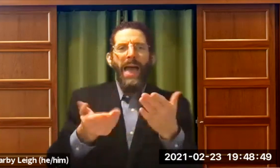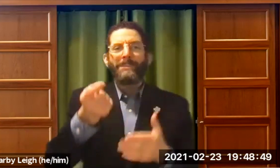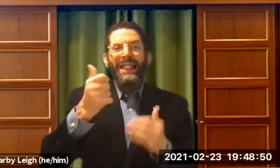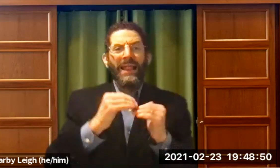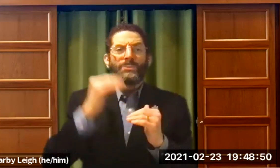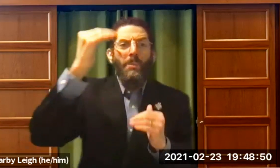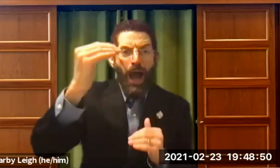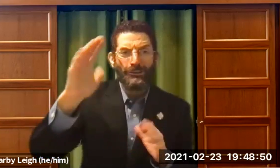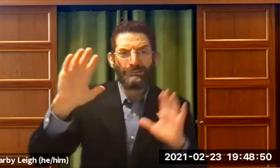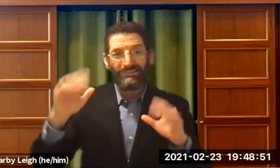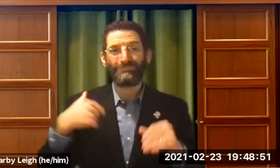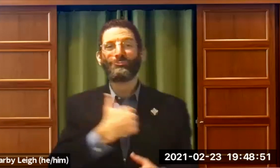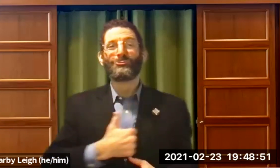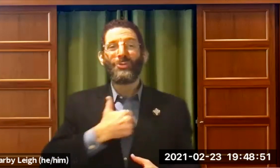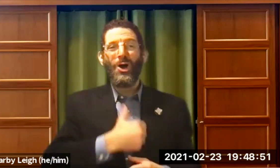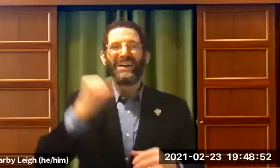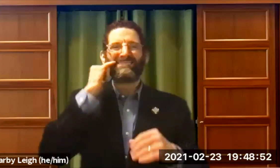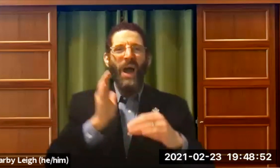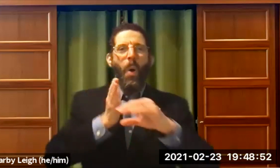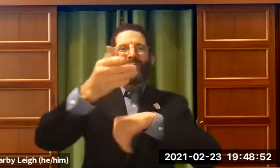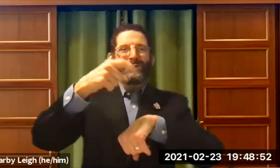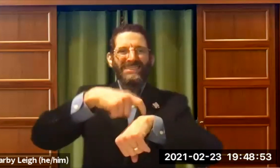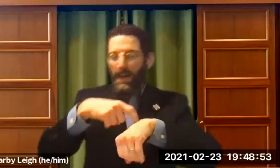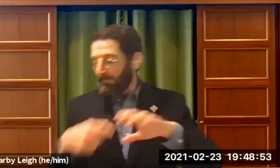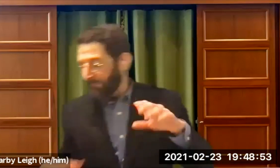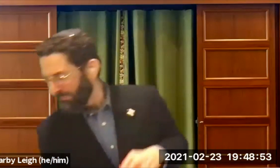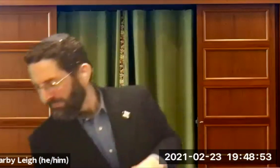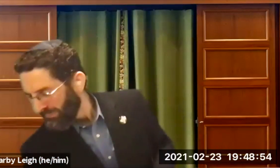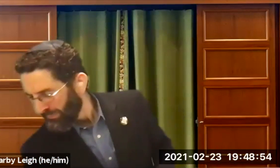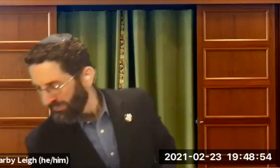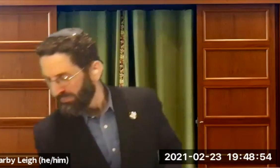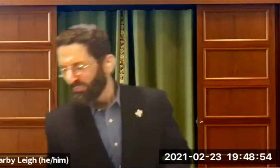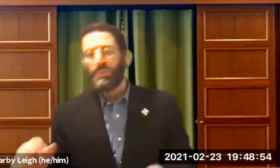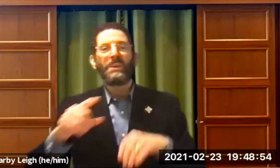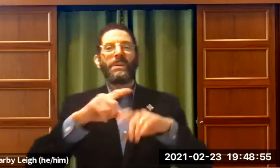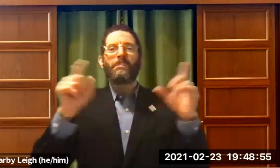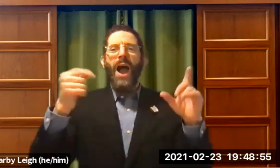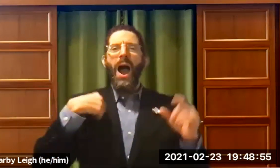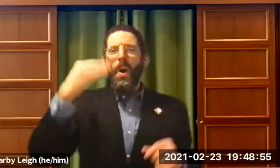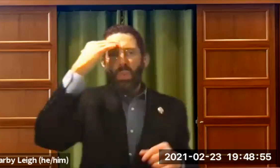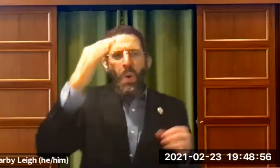So I think I wanted to, maybe I've shared too much and I'm sorry if I went over my time.